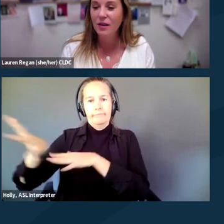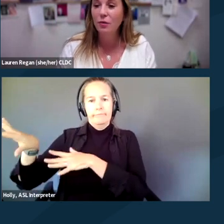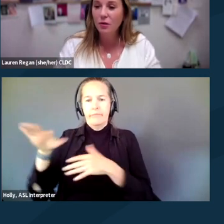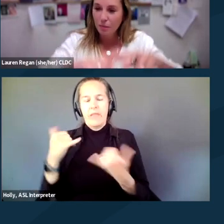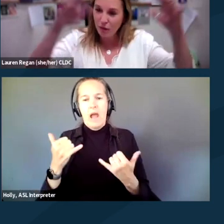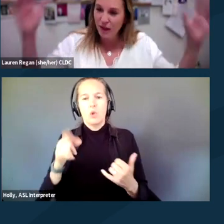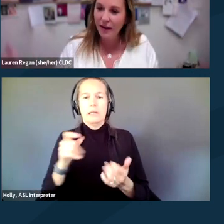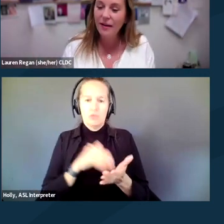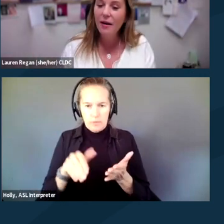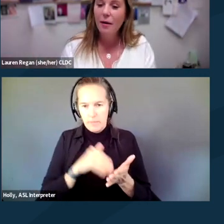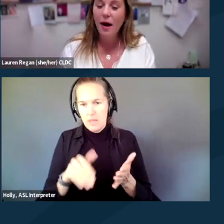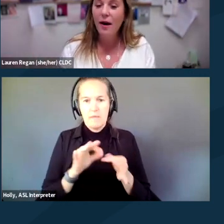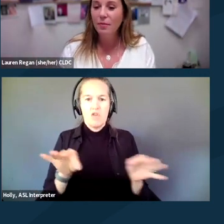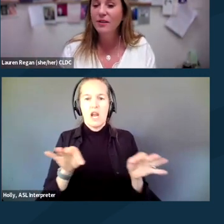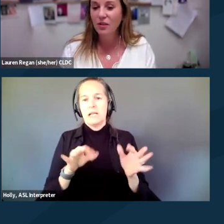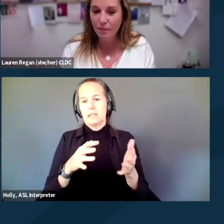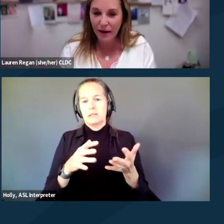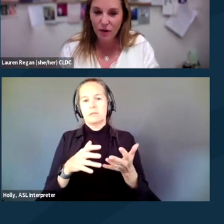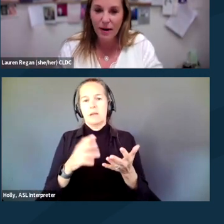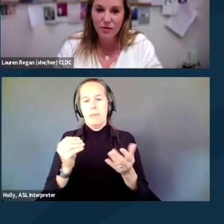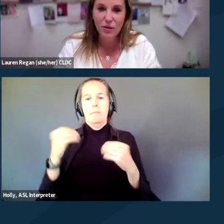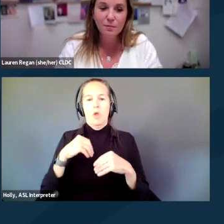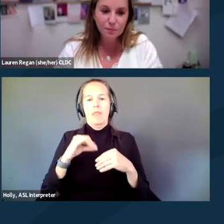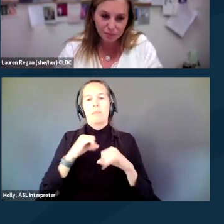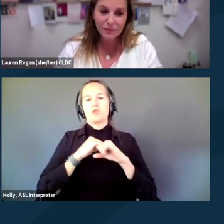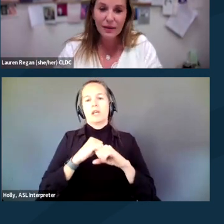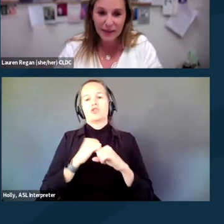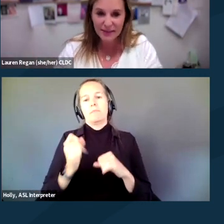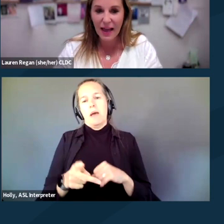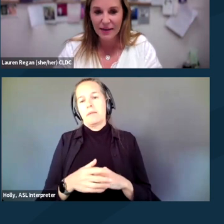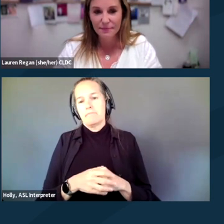in order to put that protection back around you. Next slide.